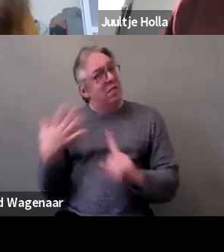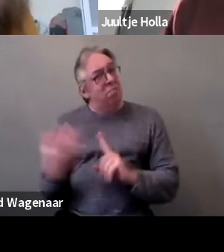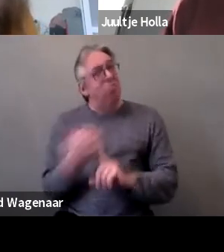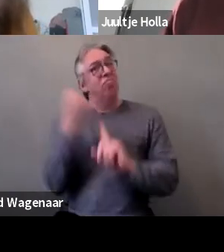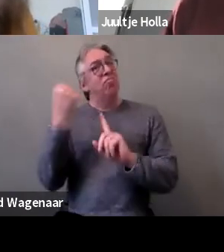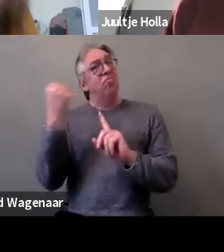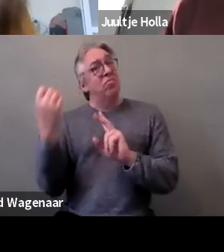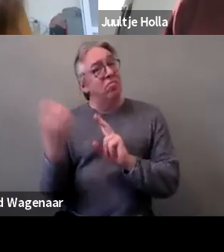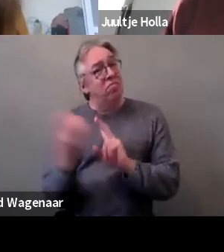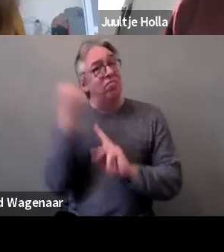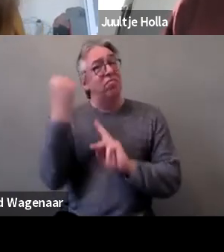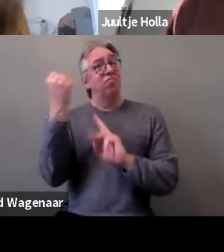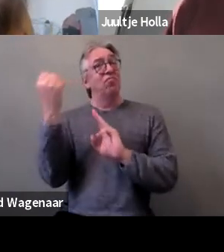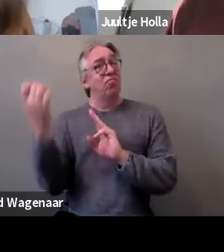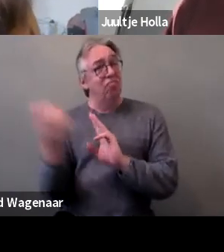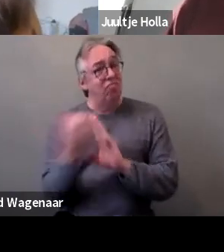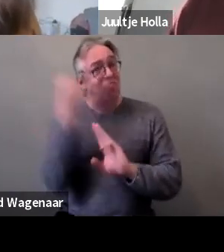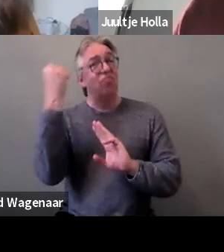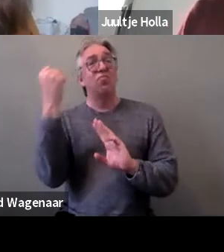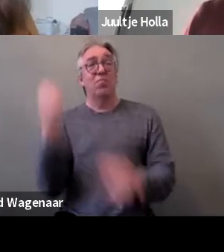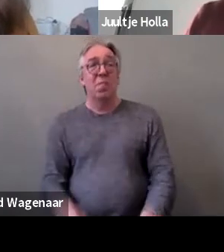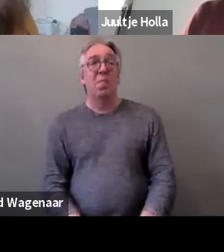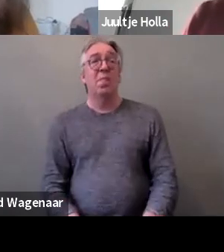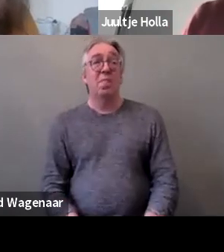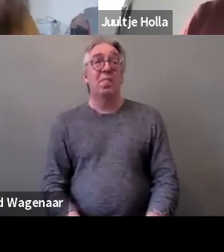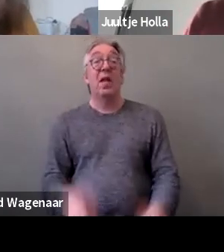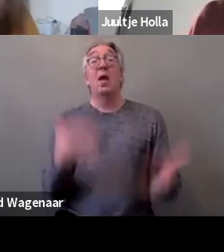At the European Women's Lobby we are lucky to have members,